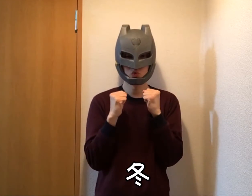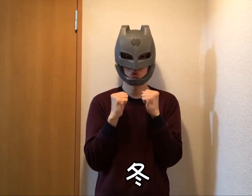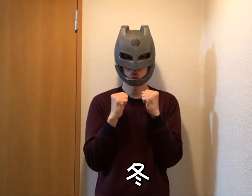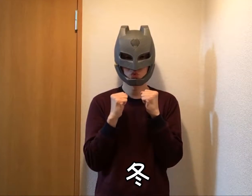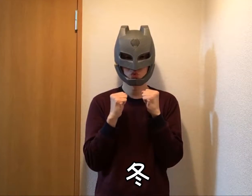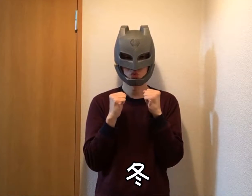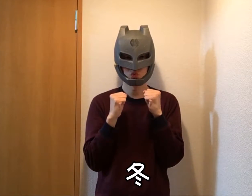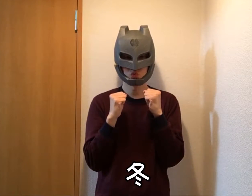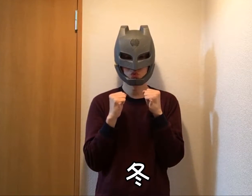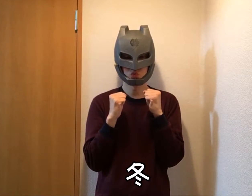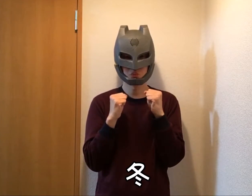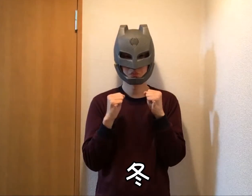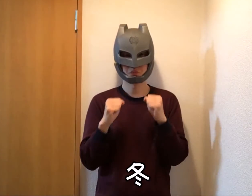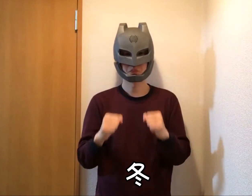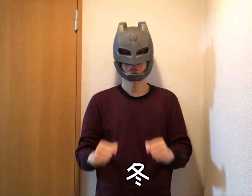Winter